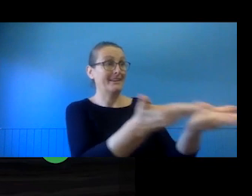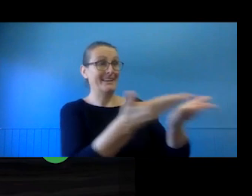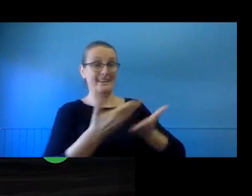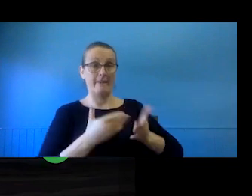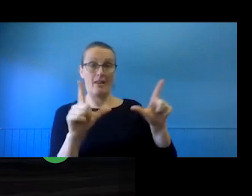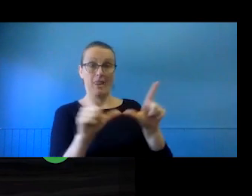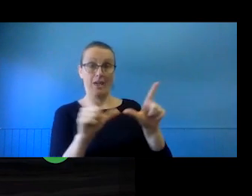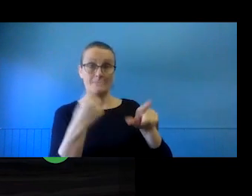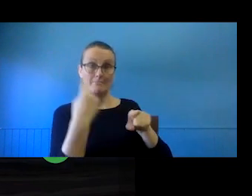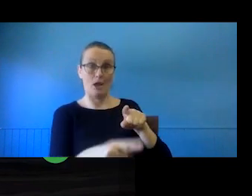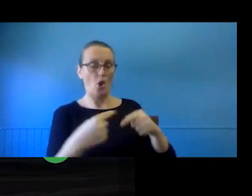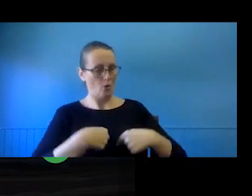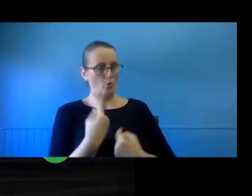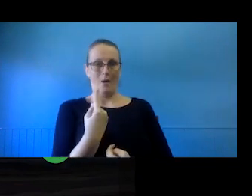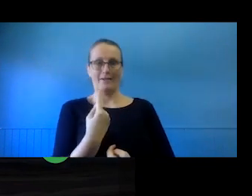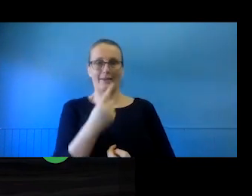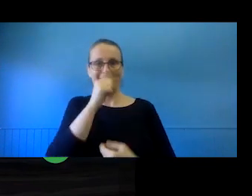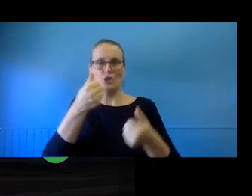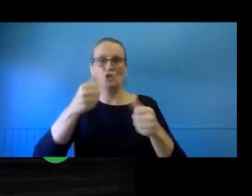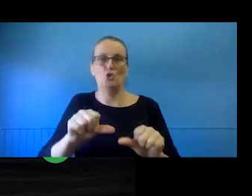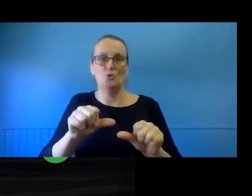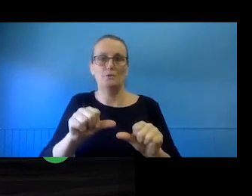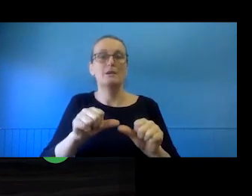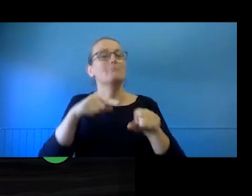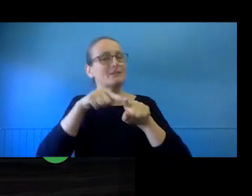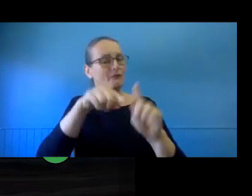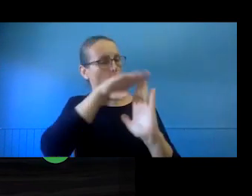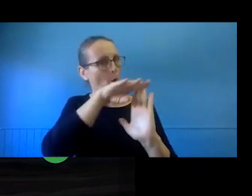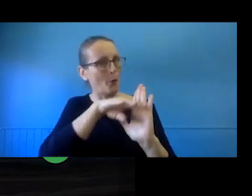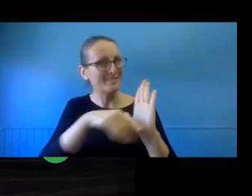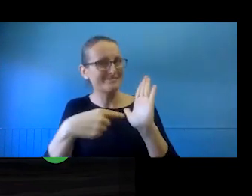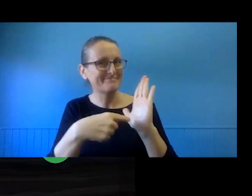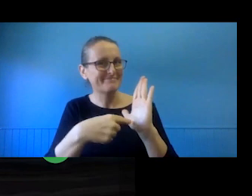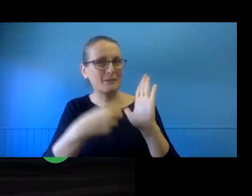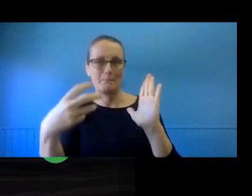the material, but only in the manner specified in the licence. So, for